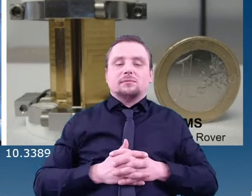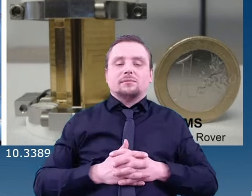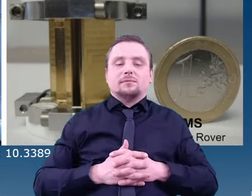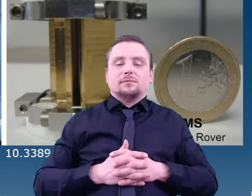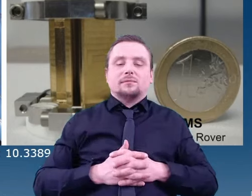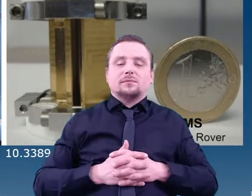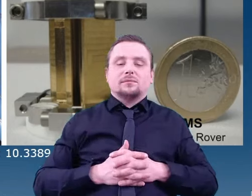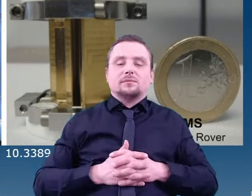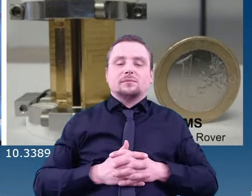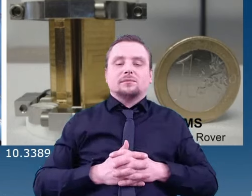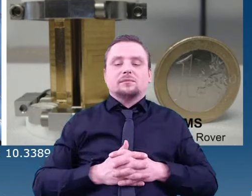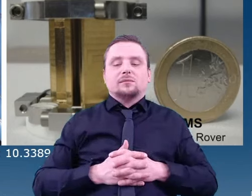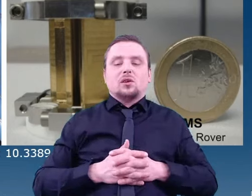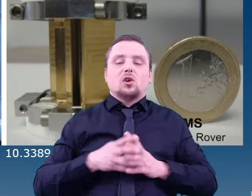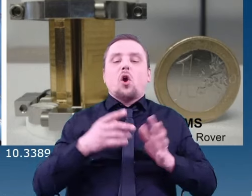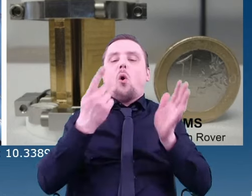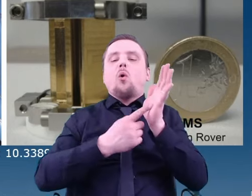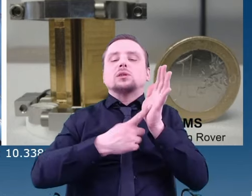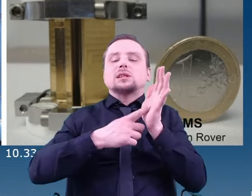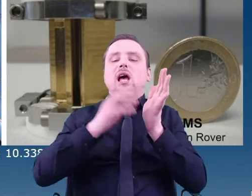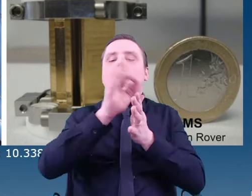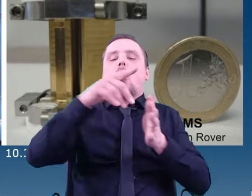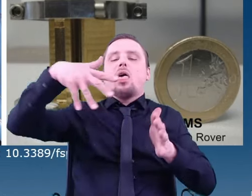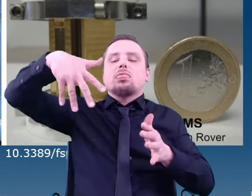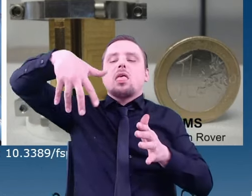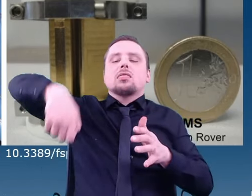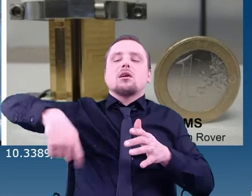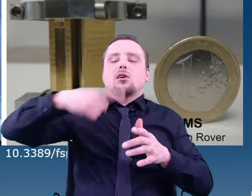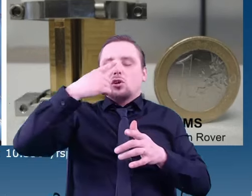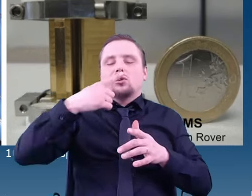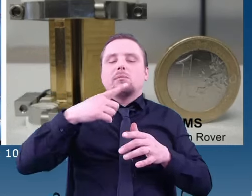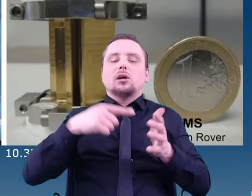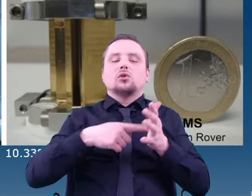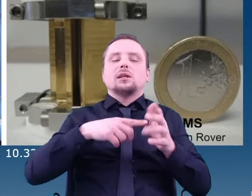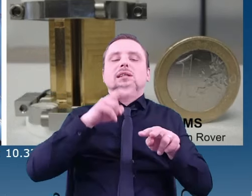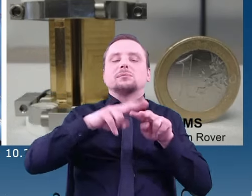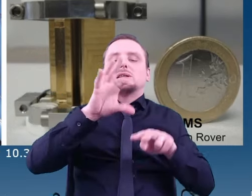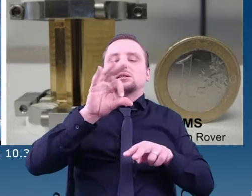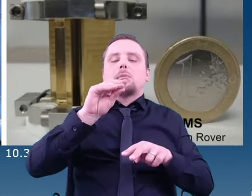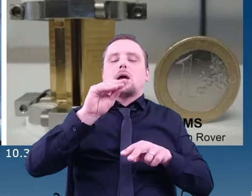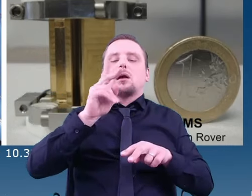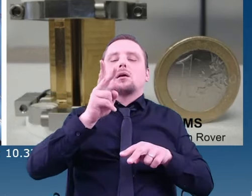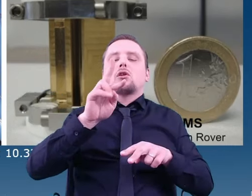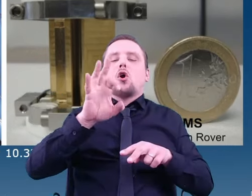The last photo at the bottom shows the MS on the latest rover, Rosalind Franklin,